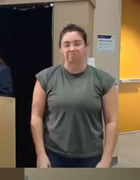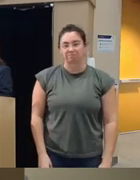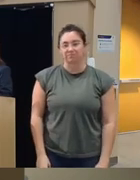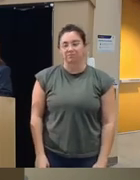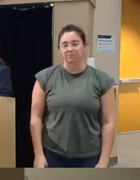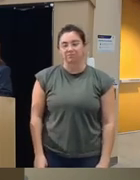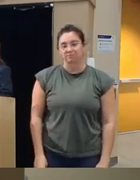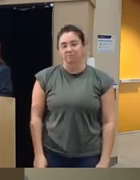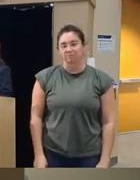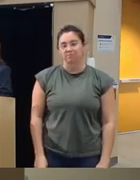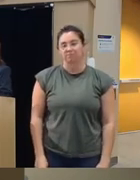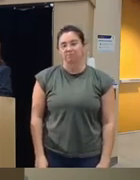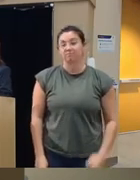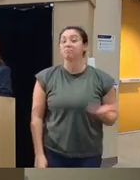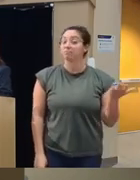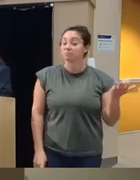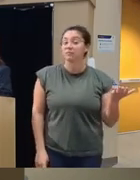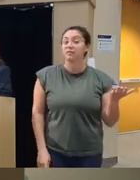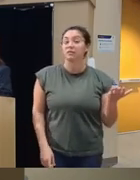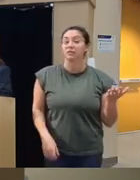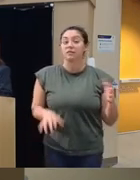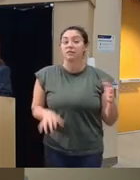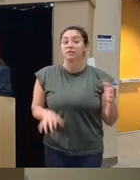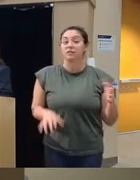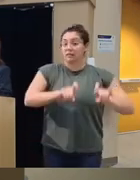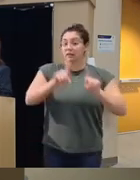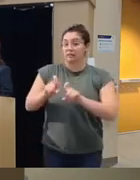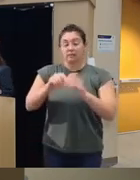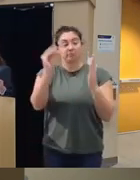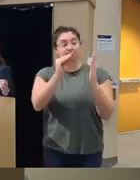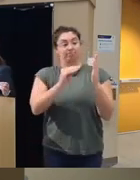another uh so when they they do take one of the qu quizzes there's also a confetti